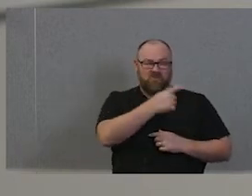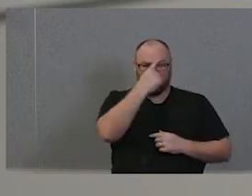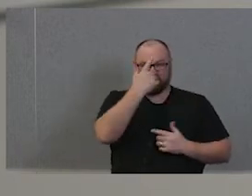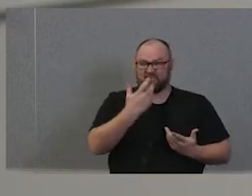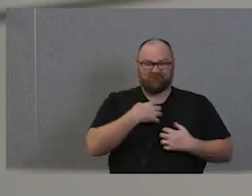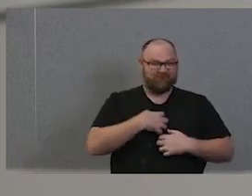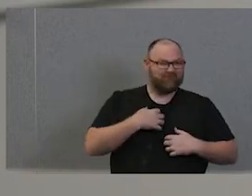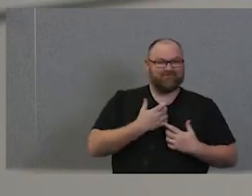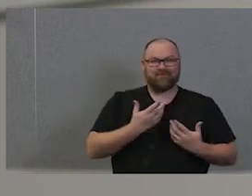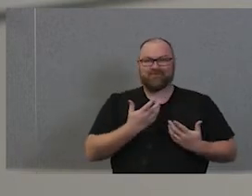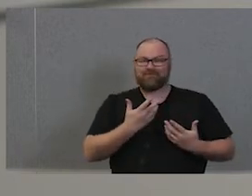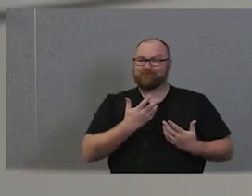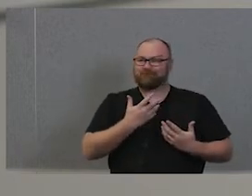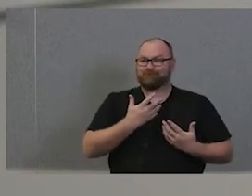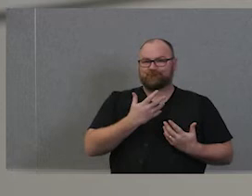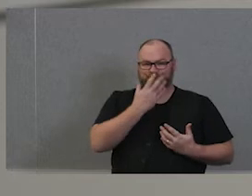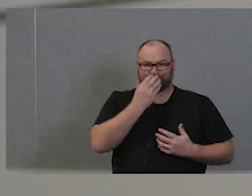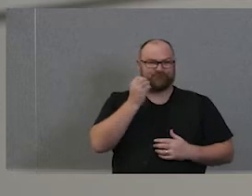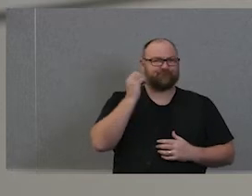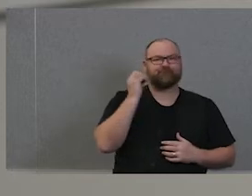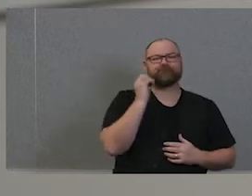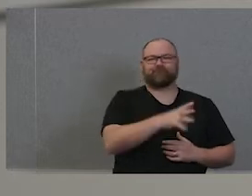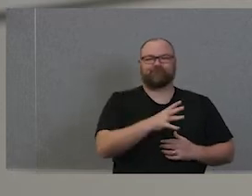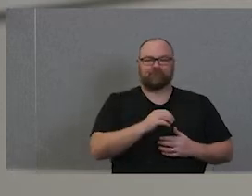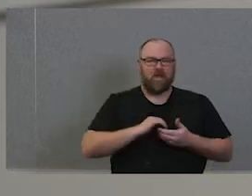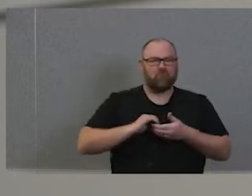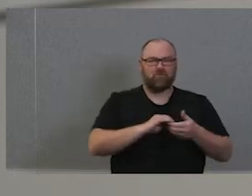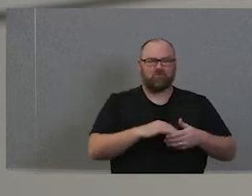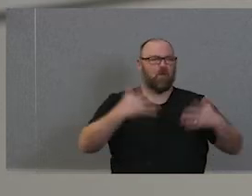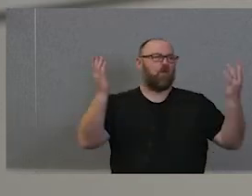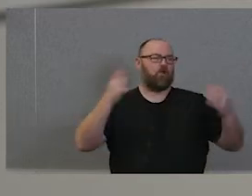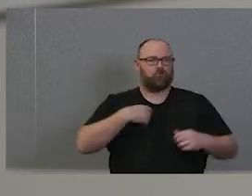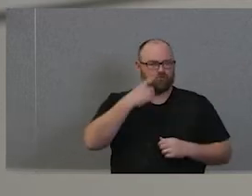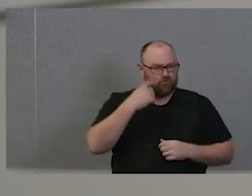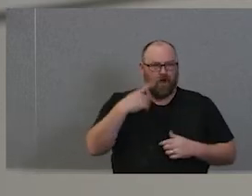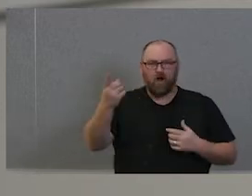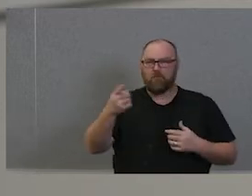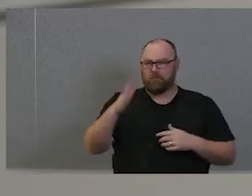or they think they've already given this a shot and look what happened. Look what John Howard. Did he wrecked it for us and many